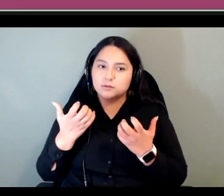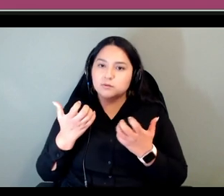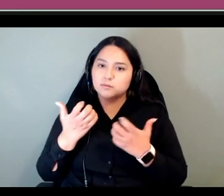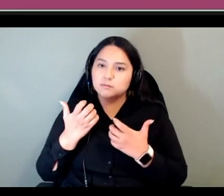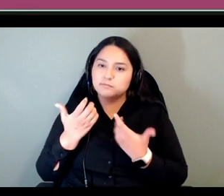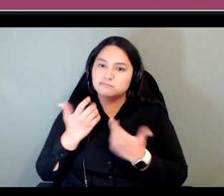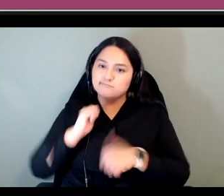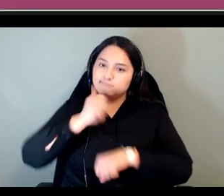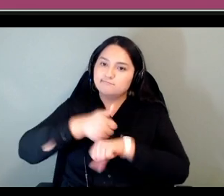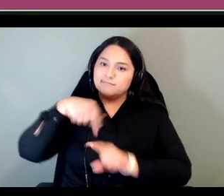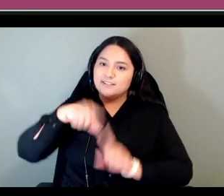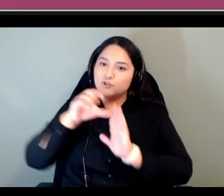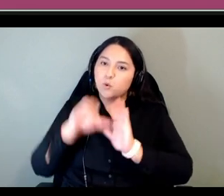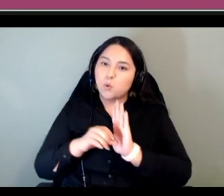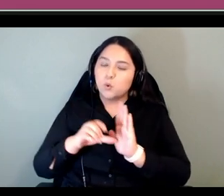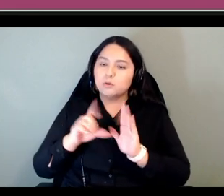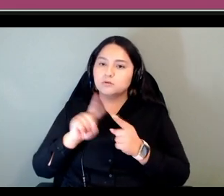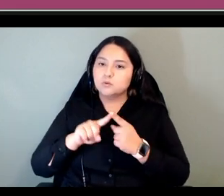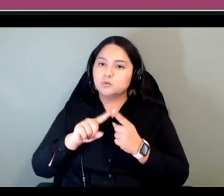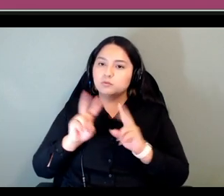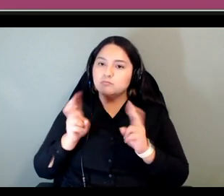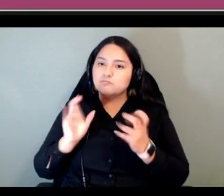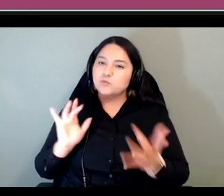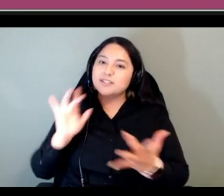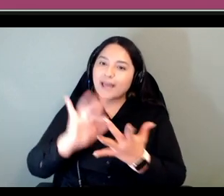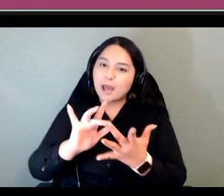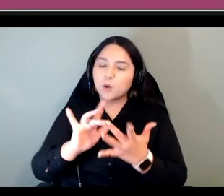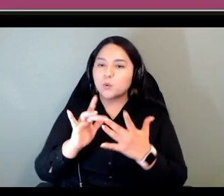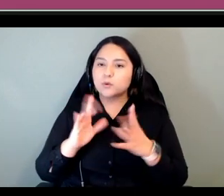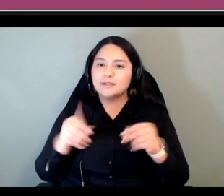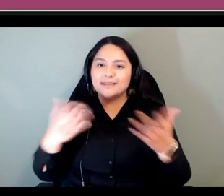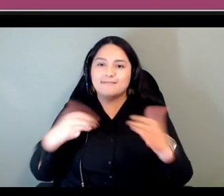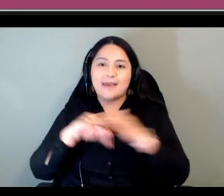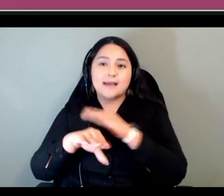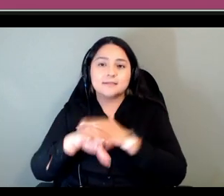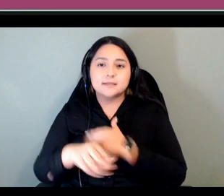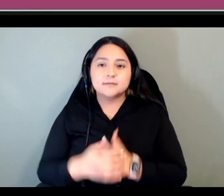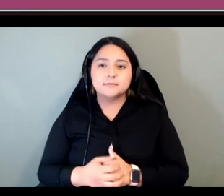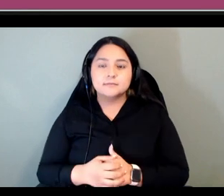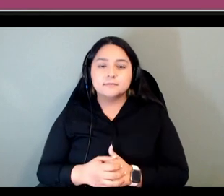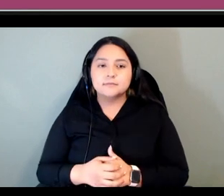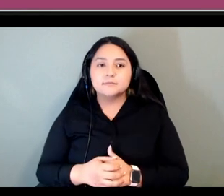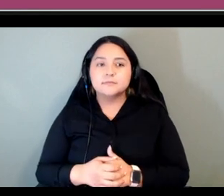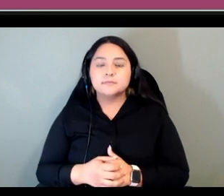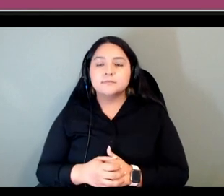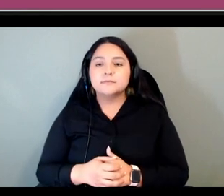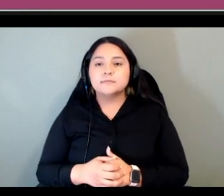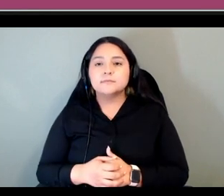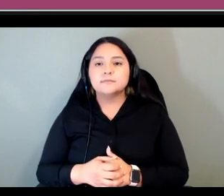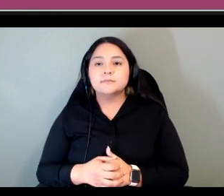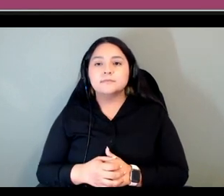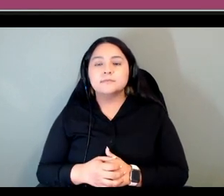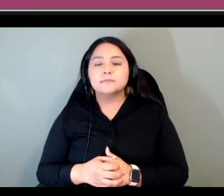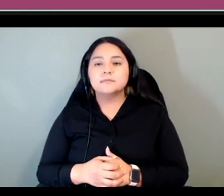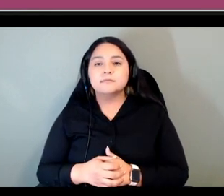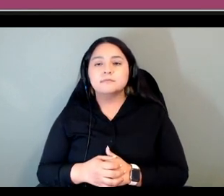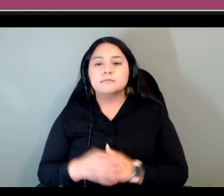we could reach out and kind of level the playing field and in general we all know that there's